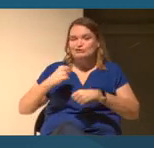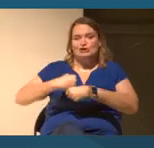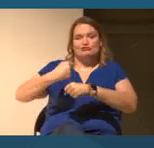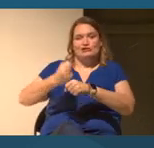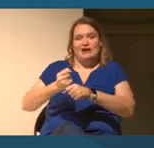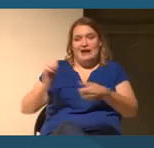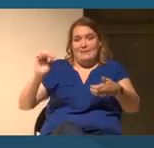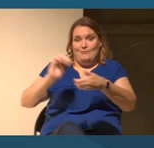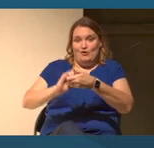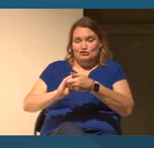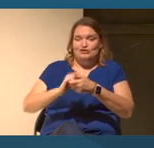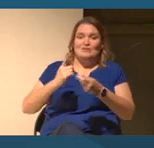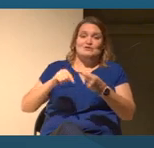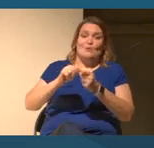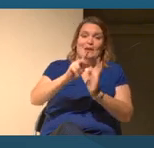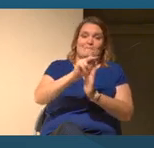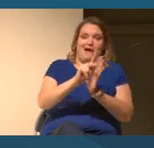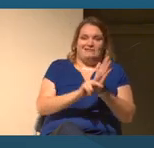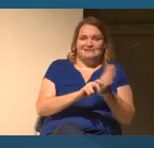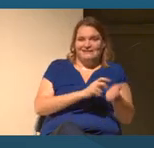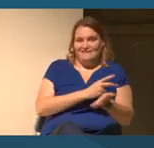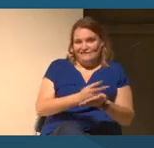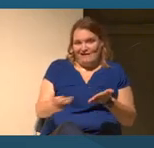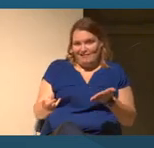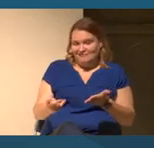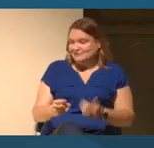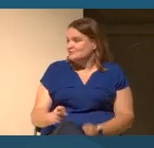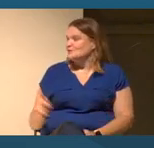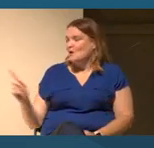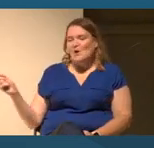fail? That's a great one. Well, we're living it.